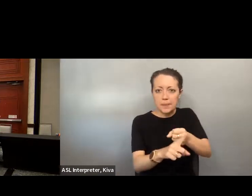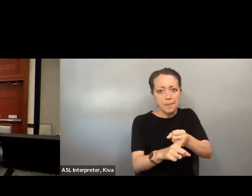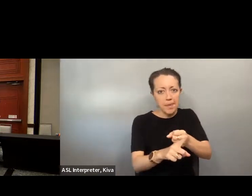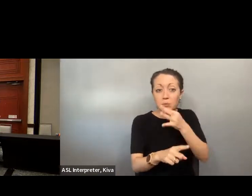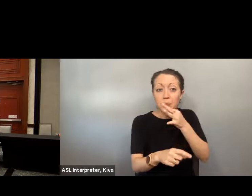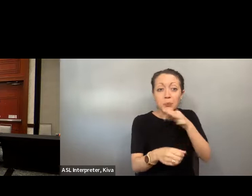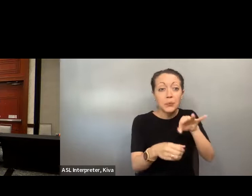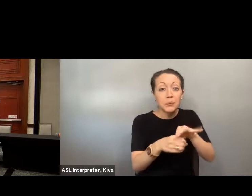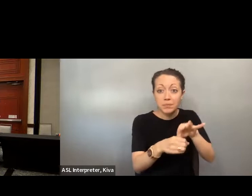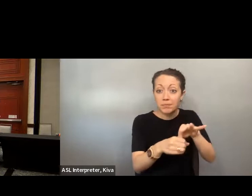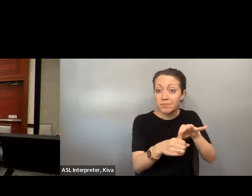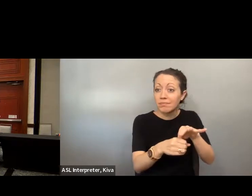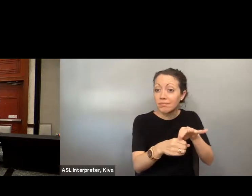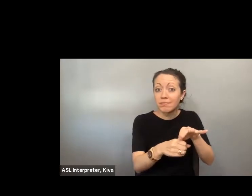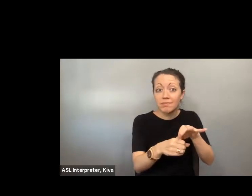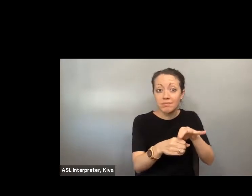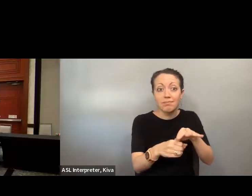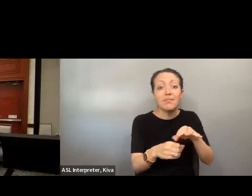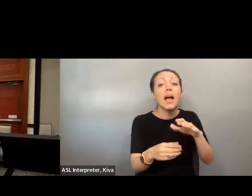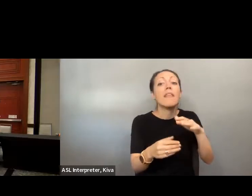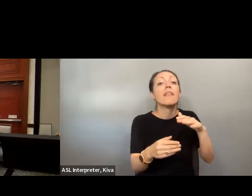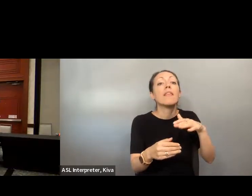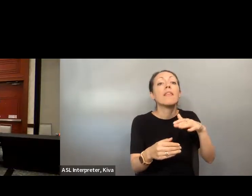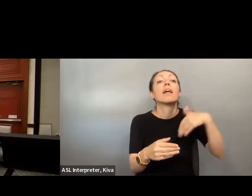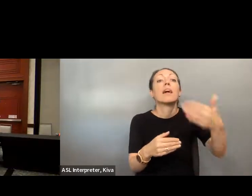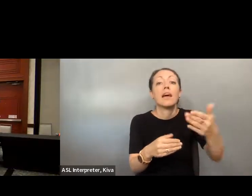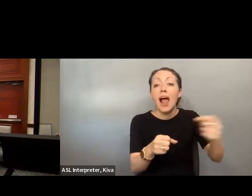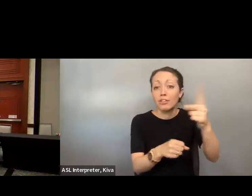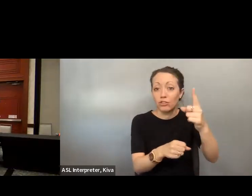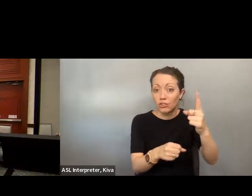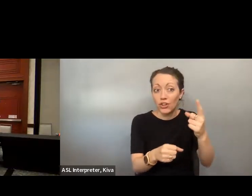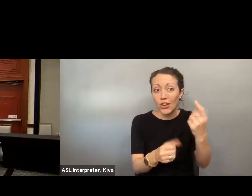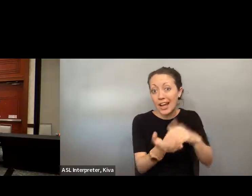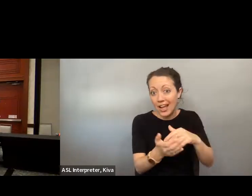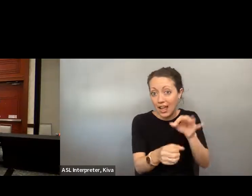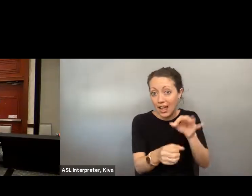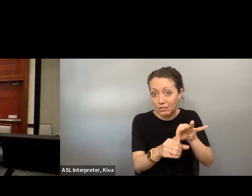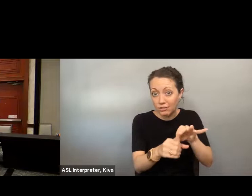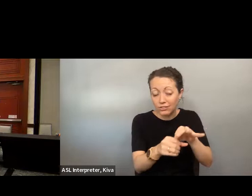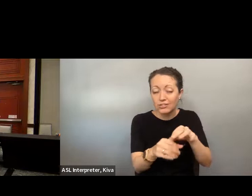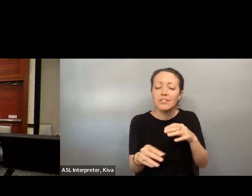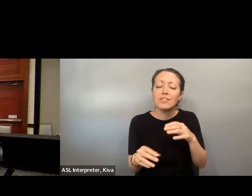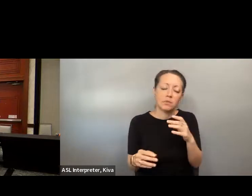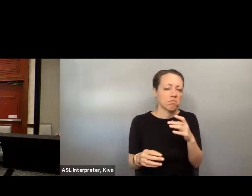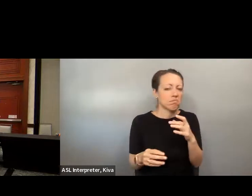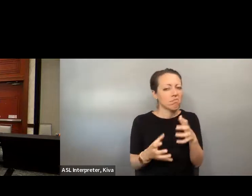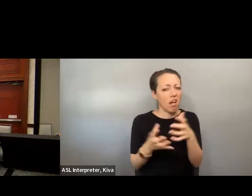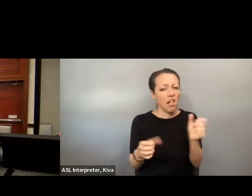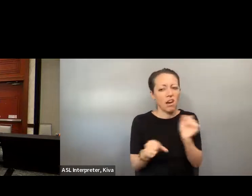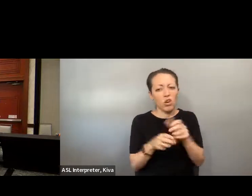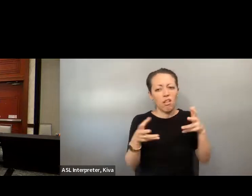full civic inclusion. And a great urgency to the work. We 've got important elections coming up this fall and even We've got important elections coming up this fall, and even more important voting voting elections coming up next year.